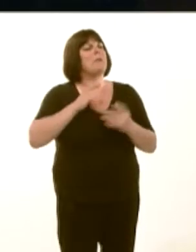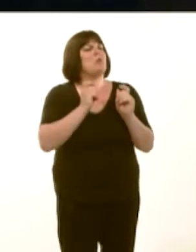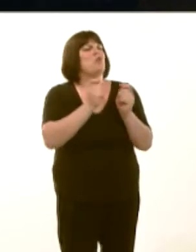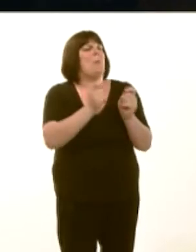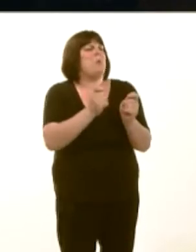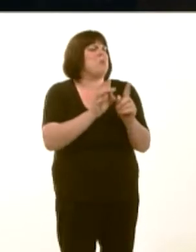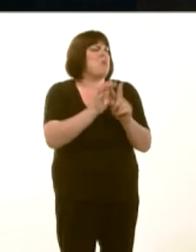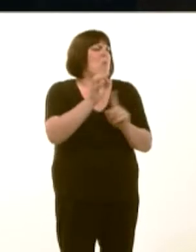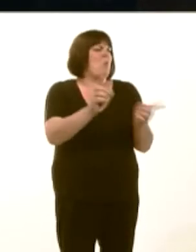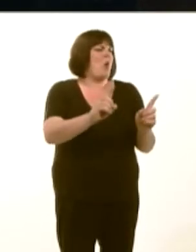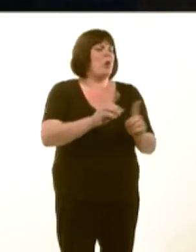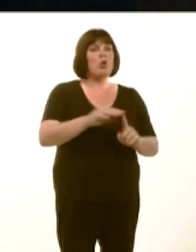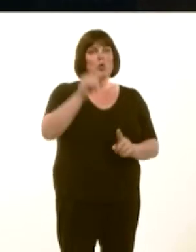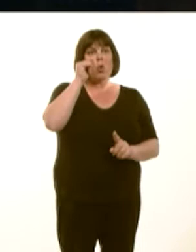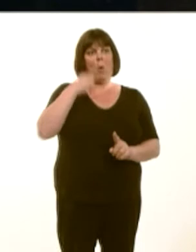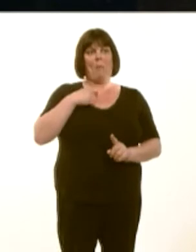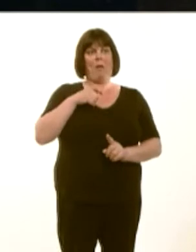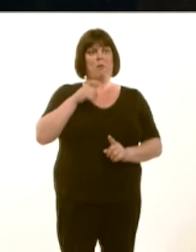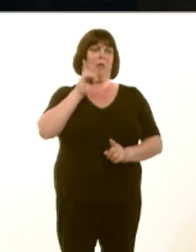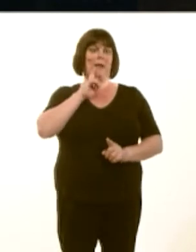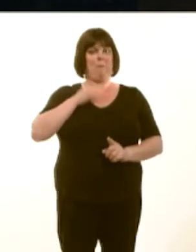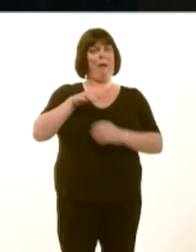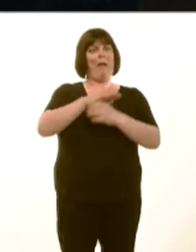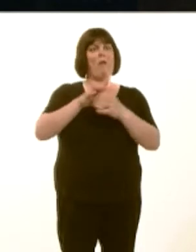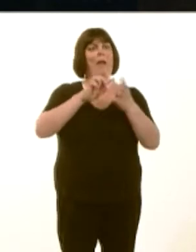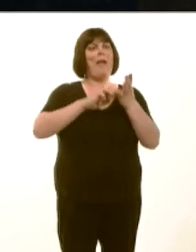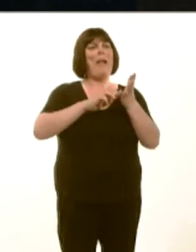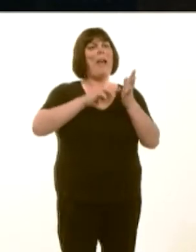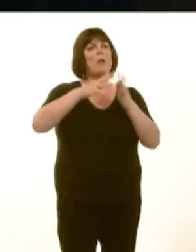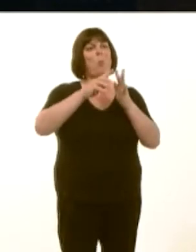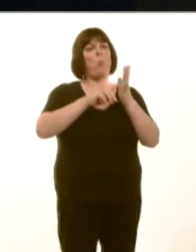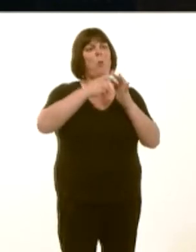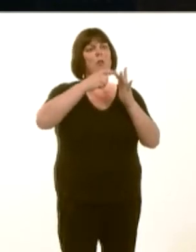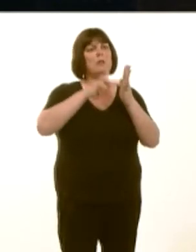Youíll be aware of my constituent, Ann Wilkinson, whoís been unable to access Avastin despite